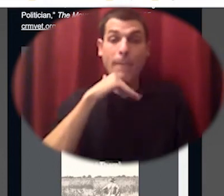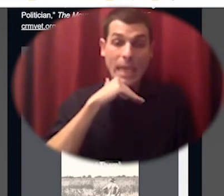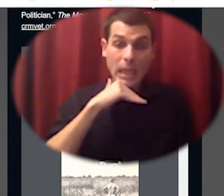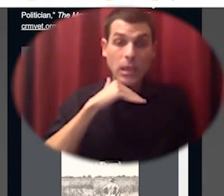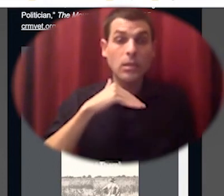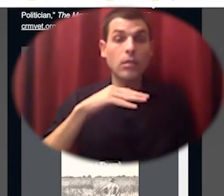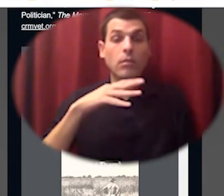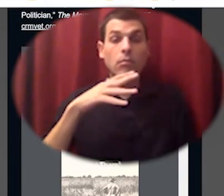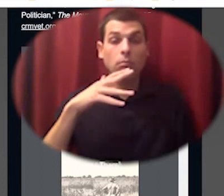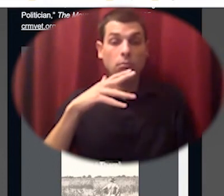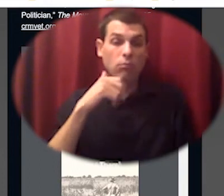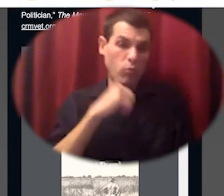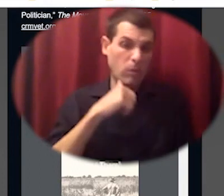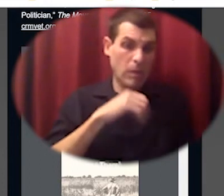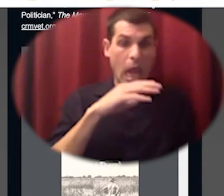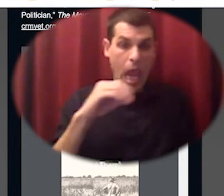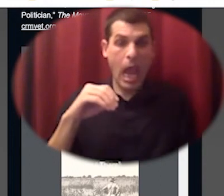and over the next three years they produced thousands of pigs